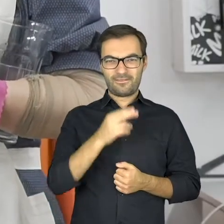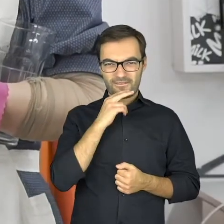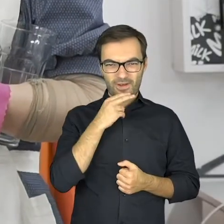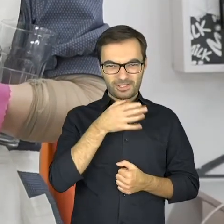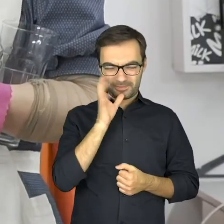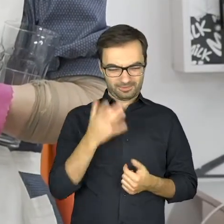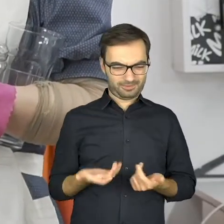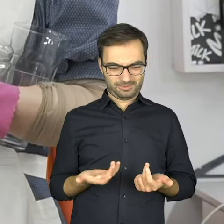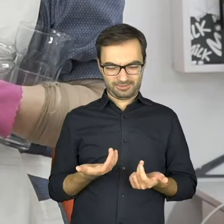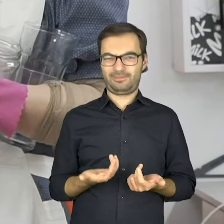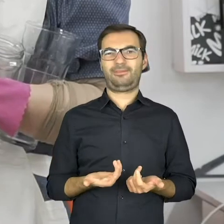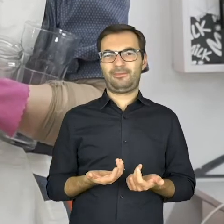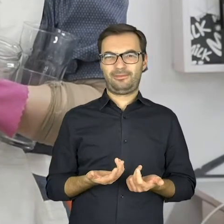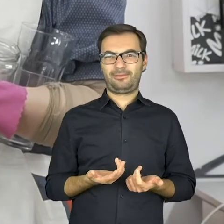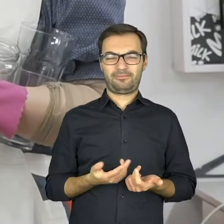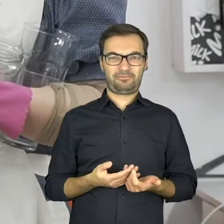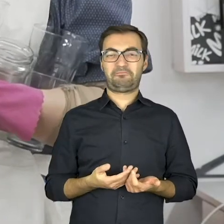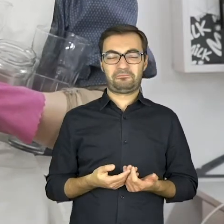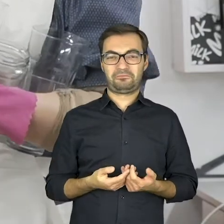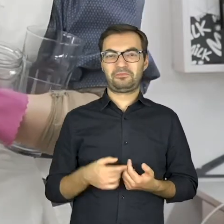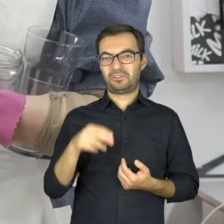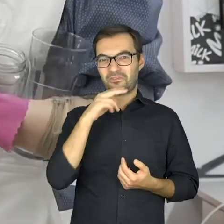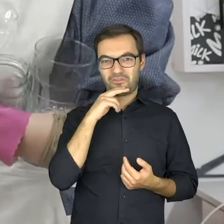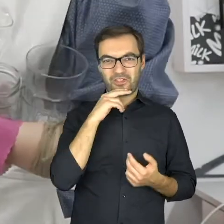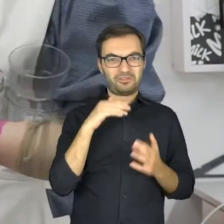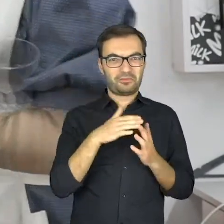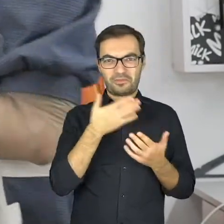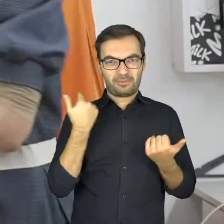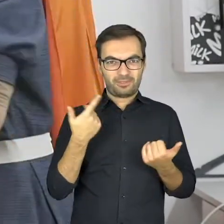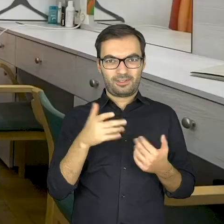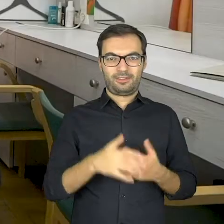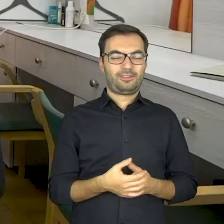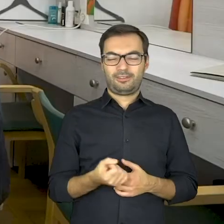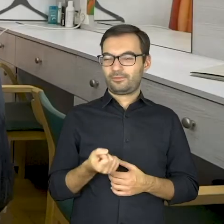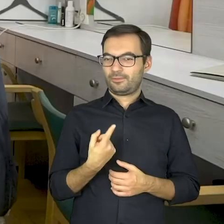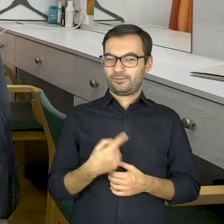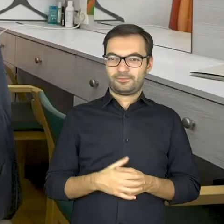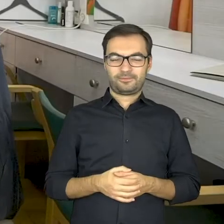Water?! They have no water at home so they come to the theater.